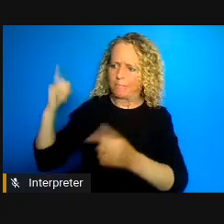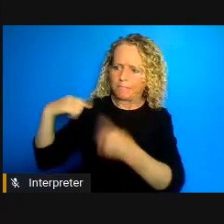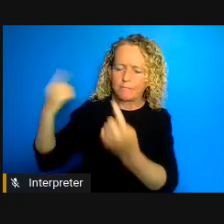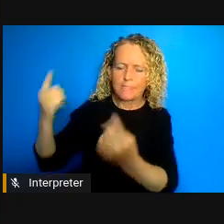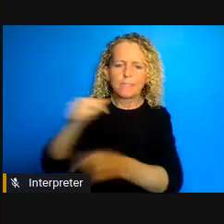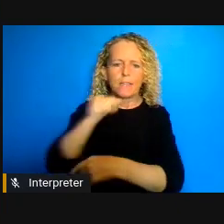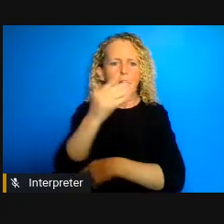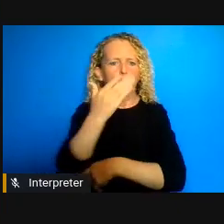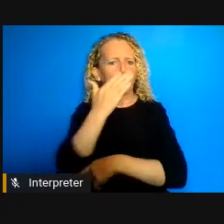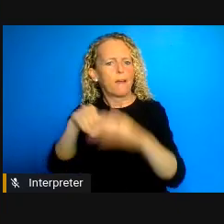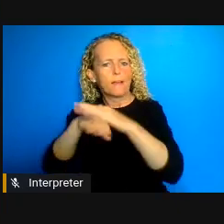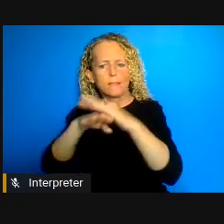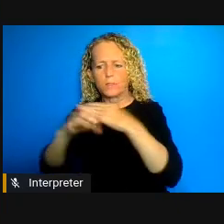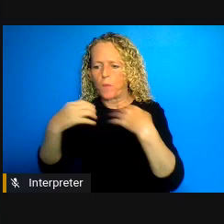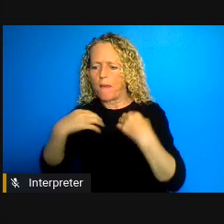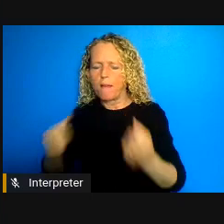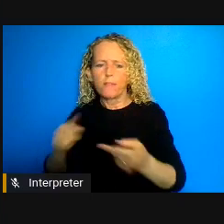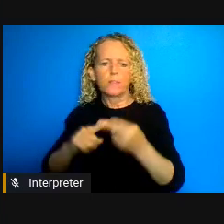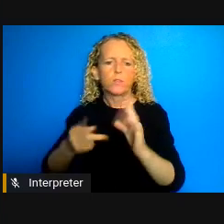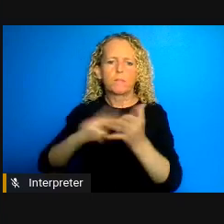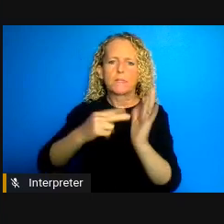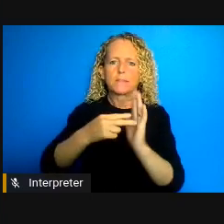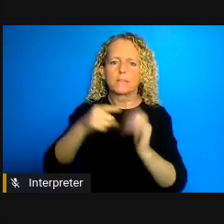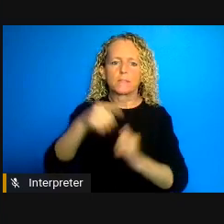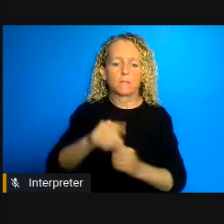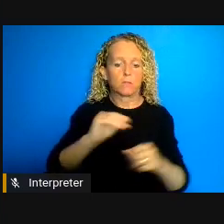factor of infection but also risk factors for severe